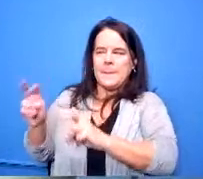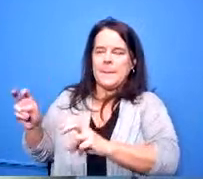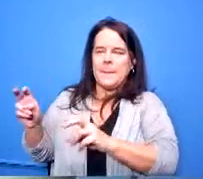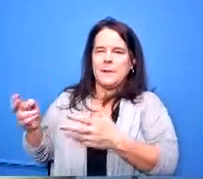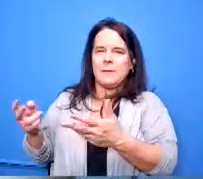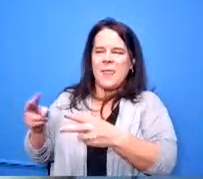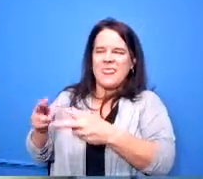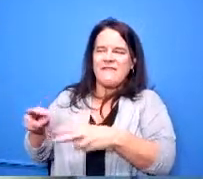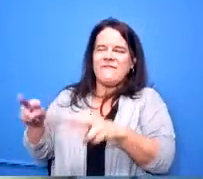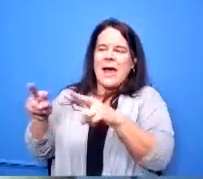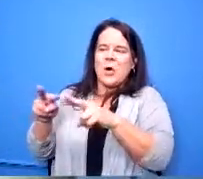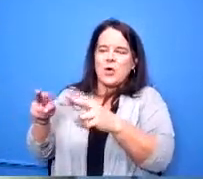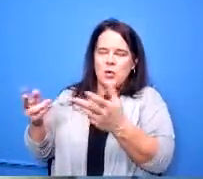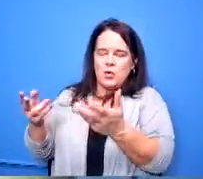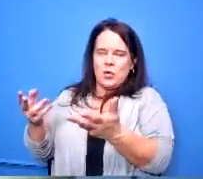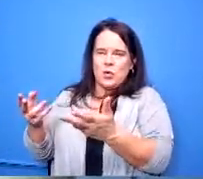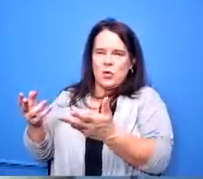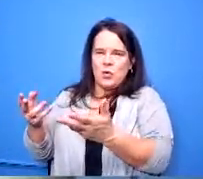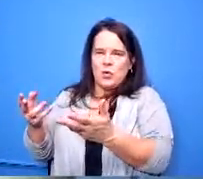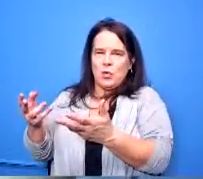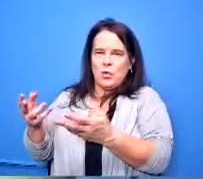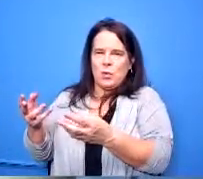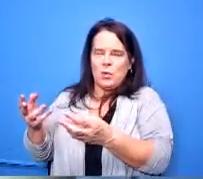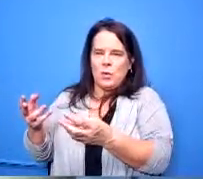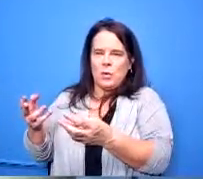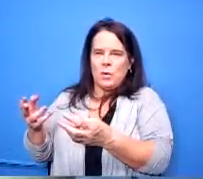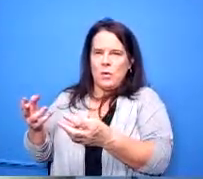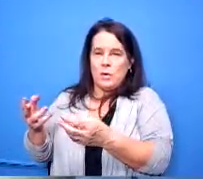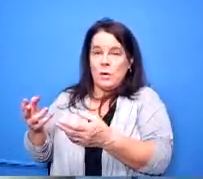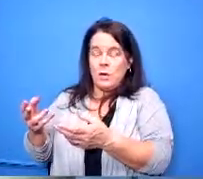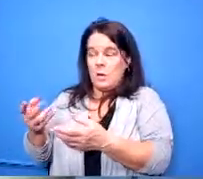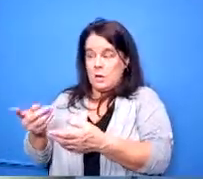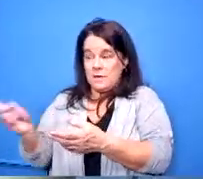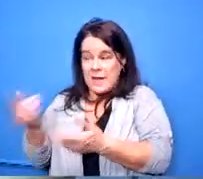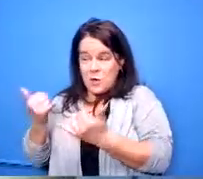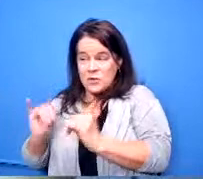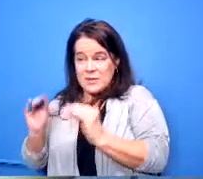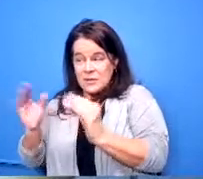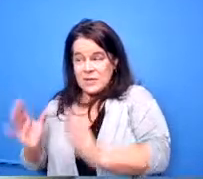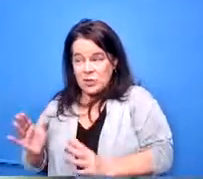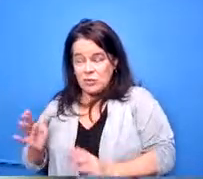outside of this stuff because they're still people and they still feel stuff and feeling value helps